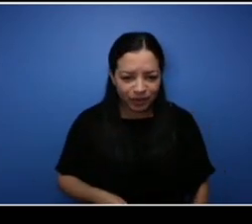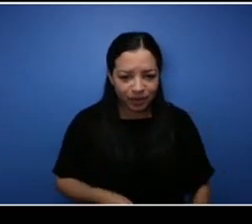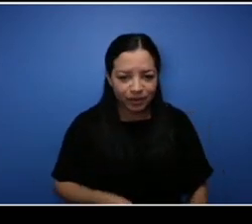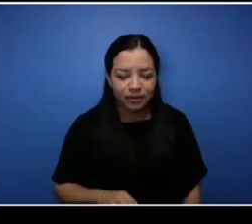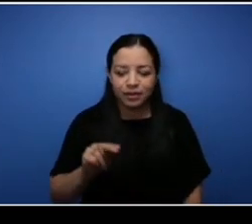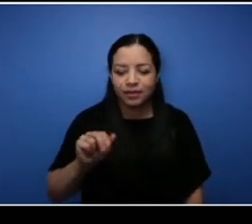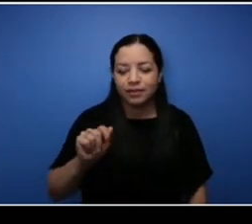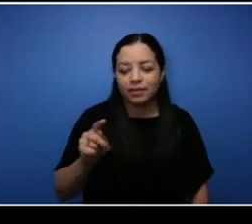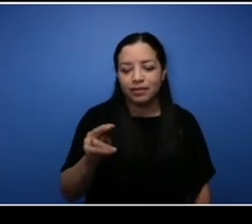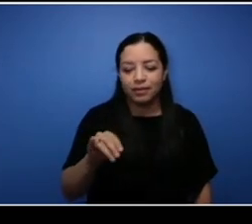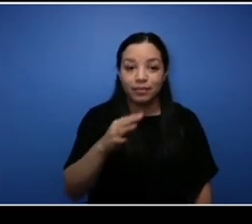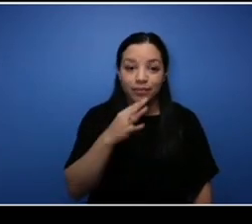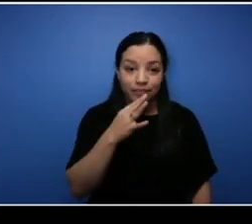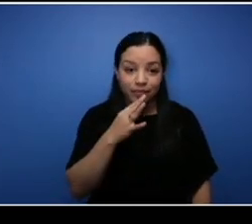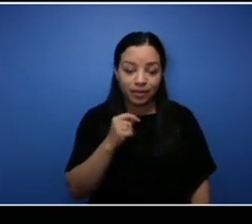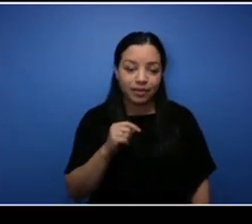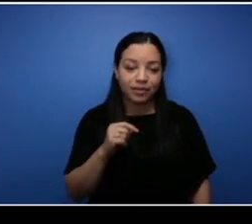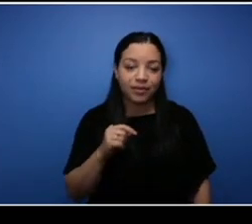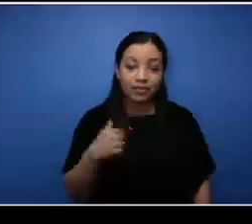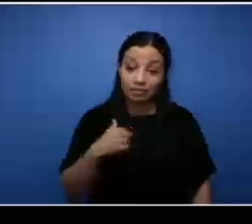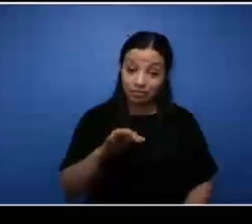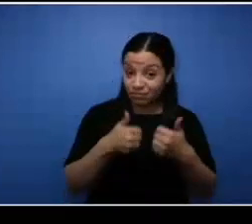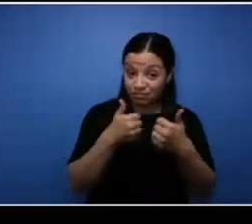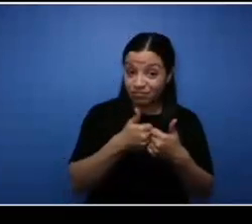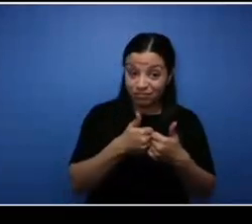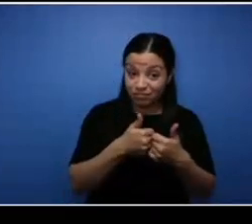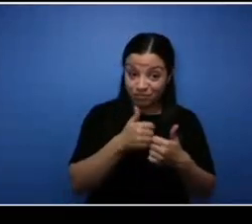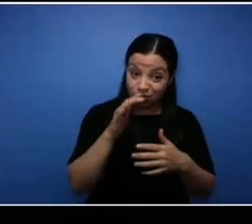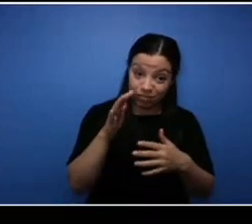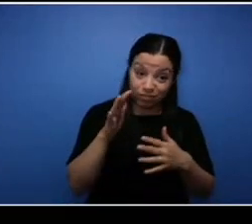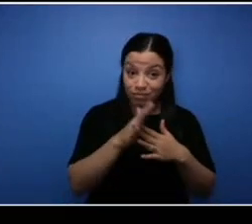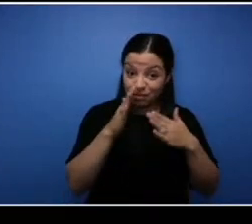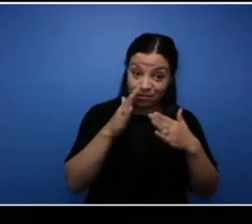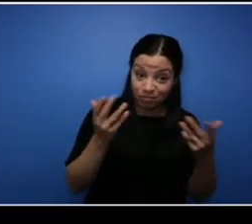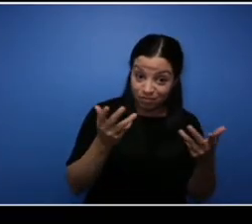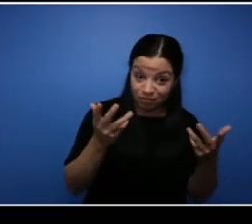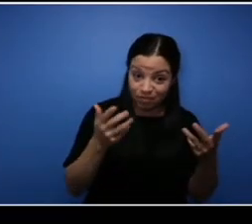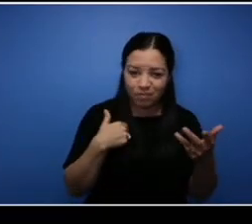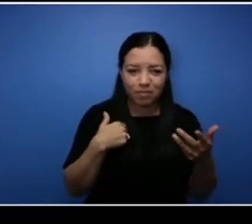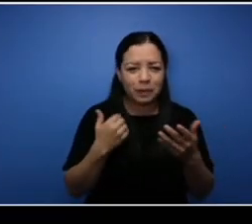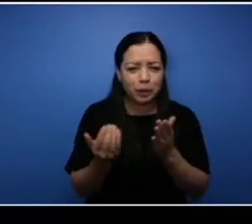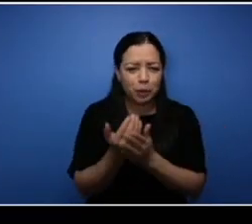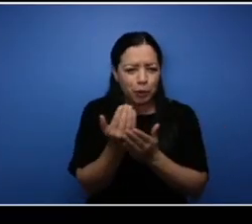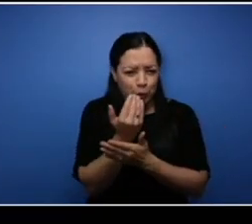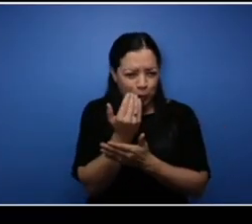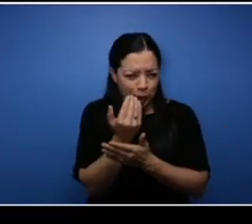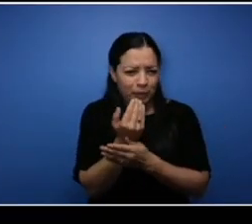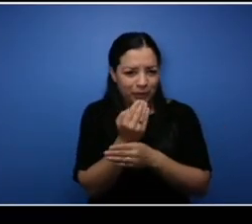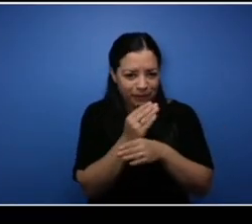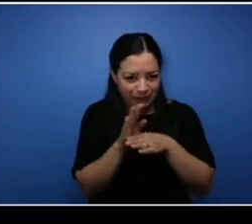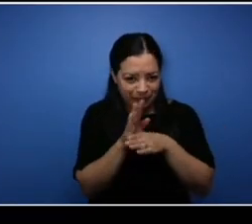challenge was when I first started out, was actually finding out what worked for me as